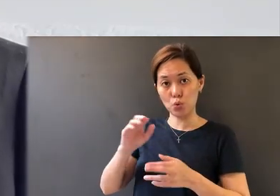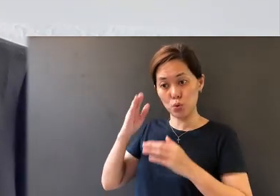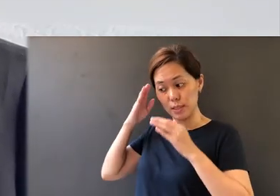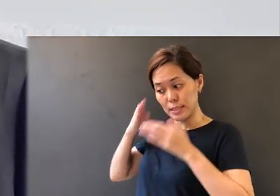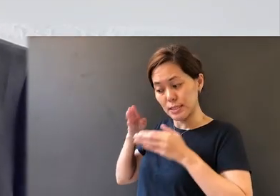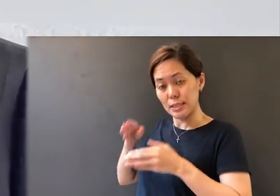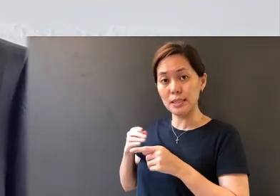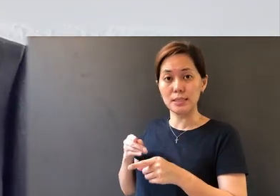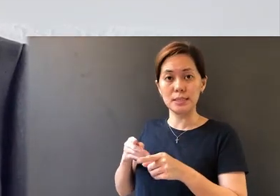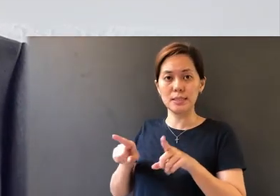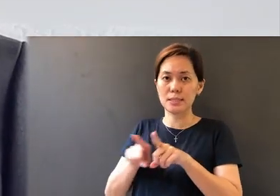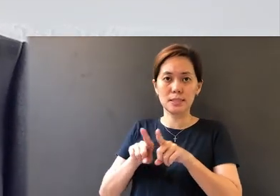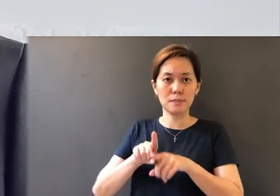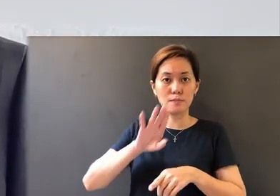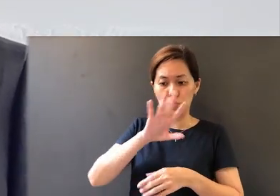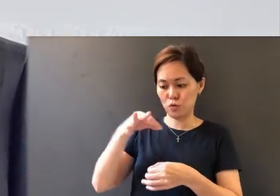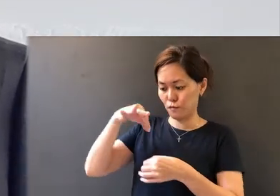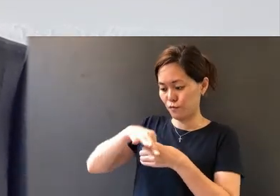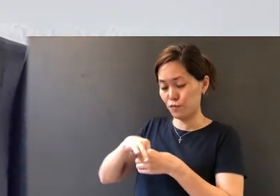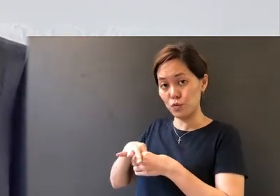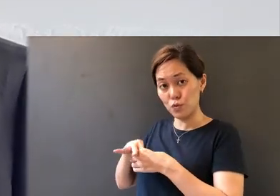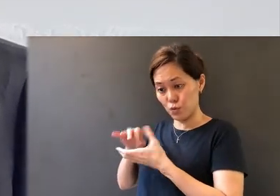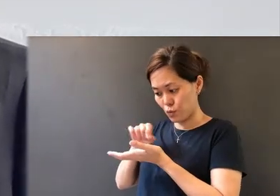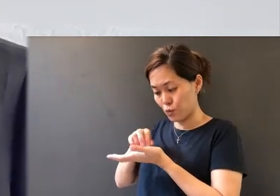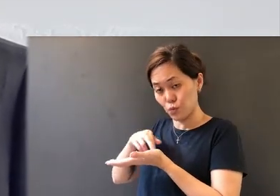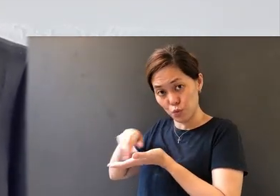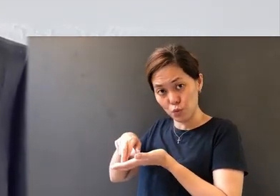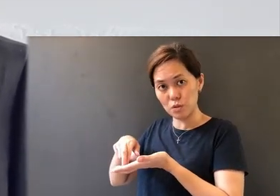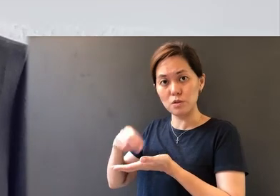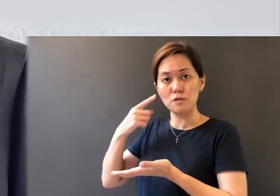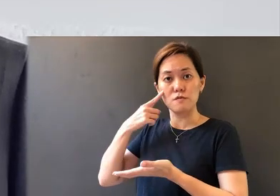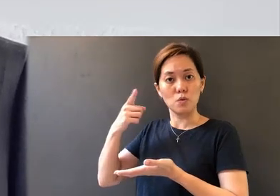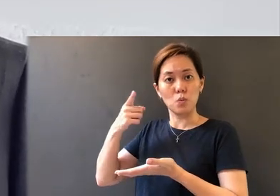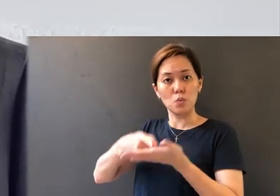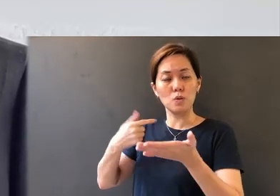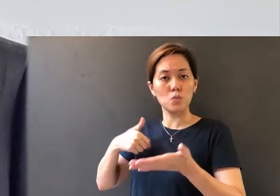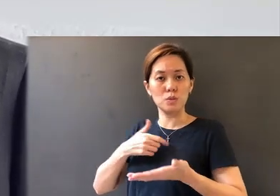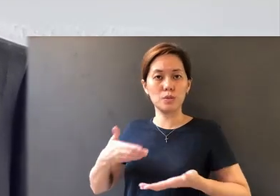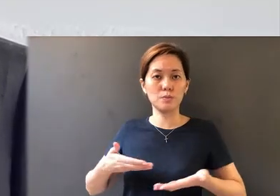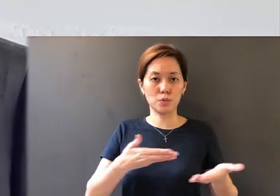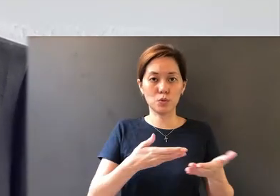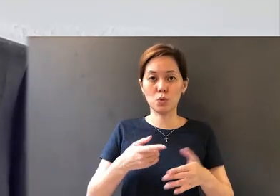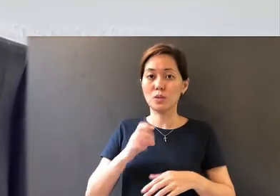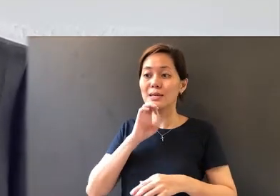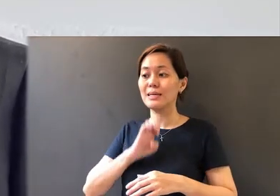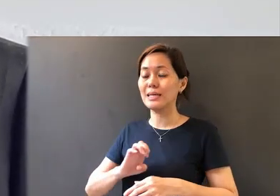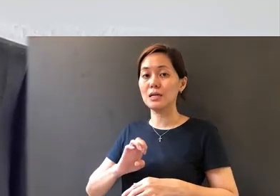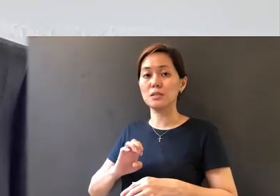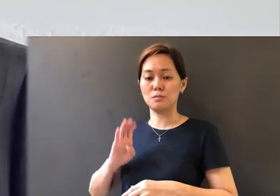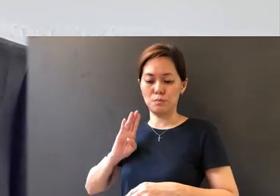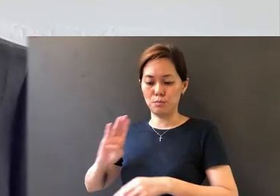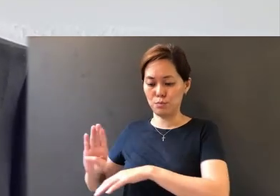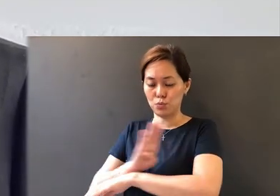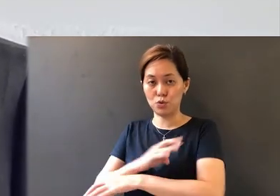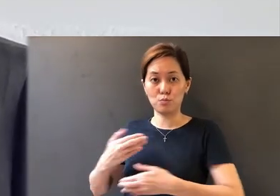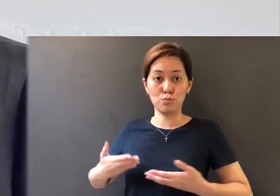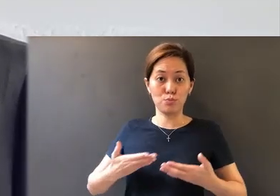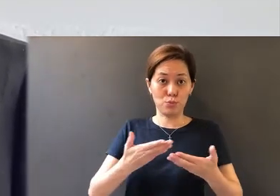attendance, and also your votes for what is proposed by the Elders' Board.